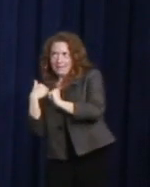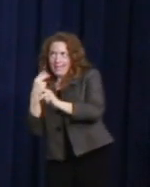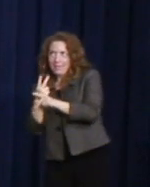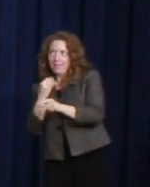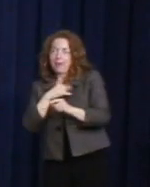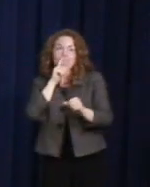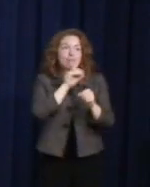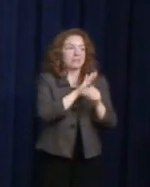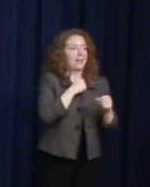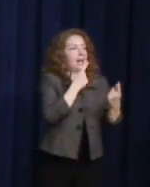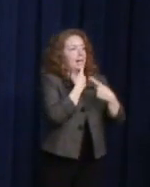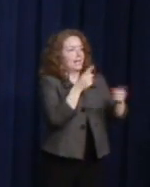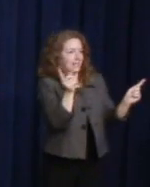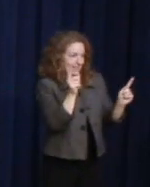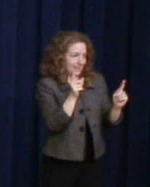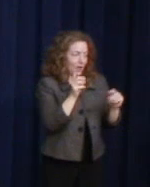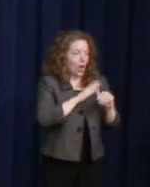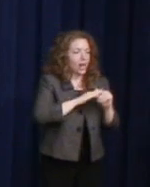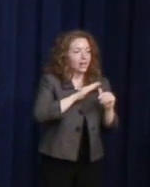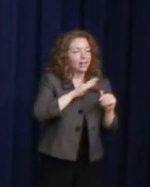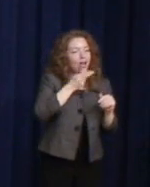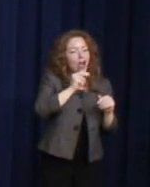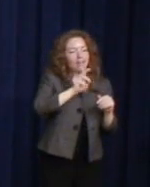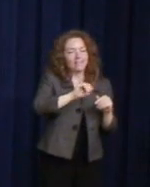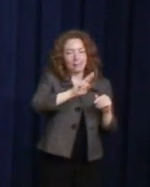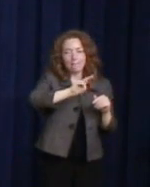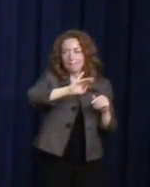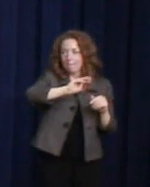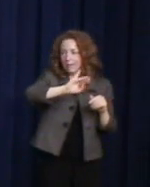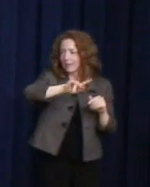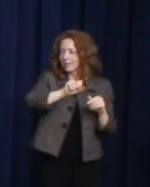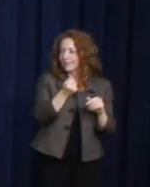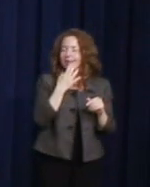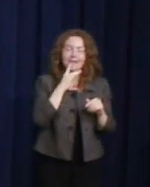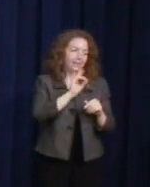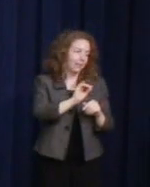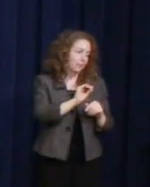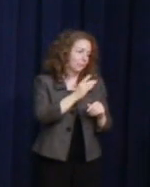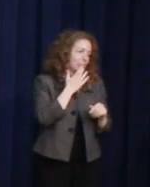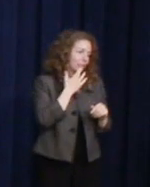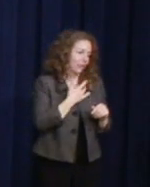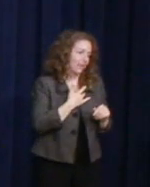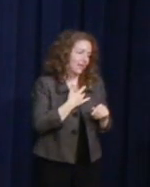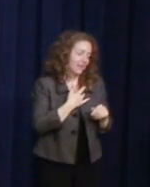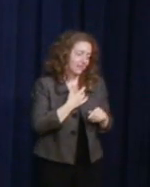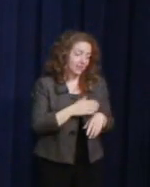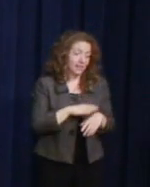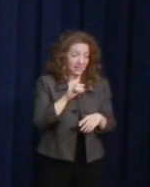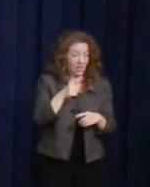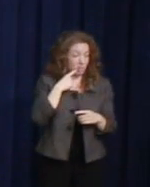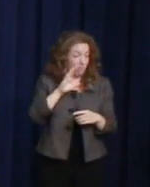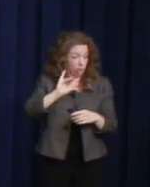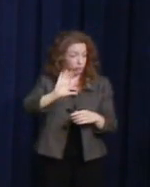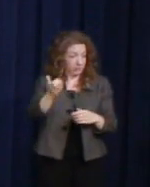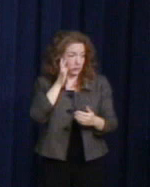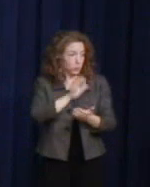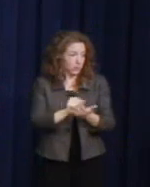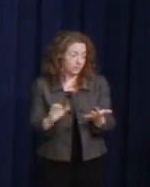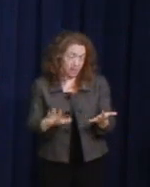Harvey Milk Day in San Francisco, by Christmas it would be gone, and it was. Remember Anne, when we were at Harvey's funeral,